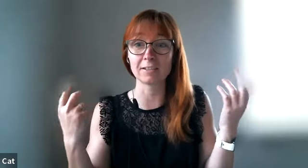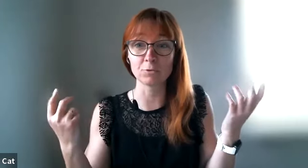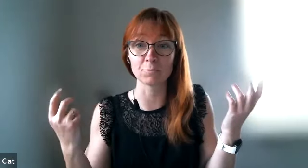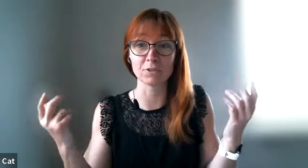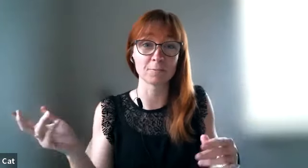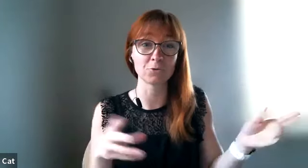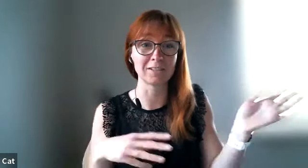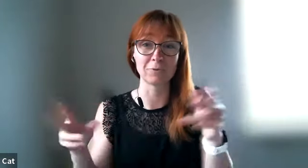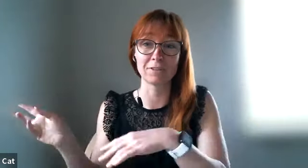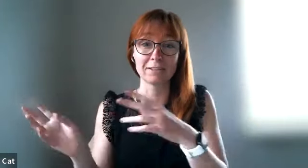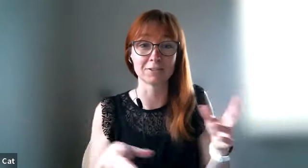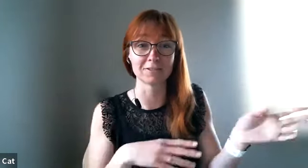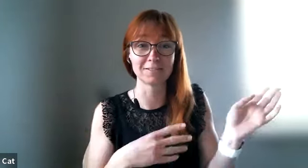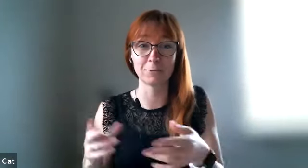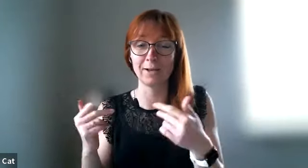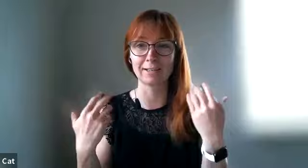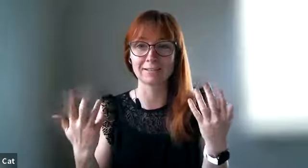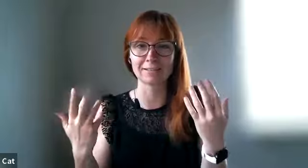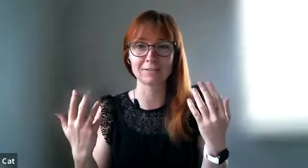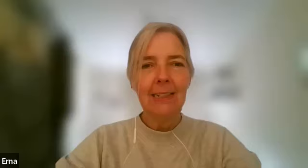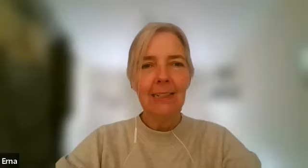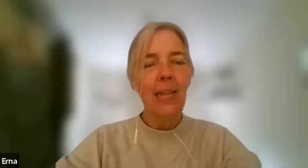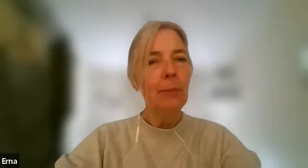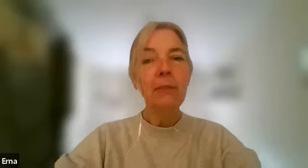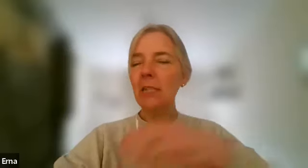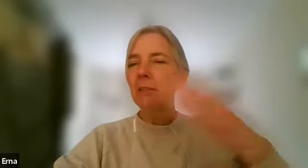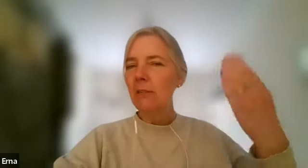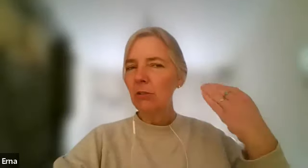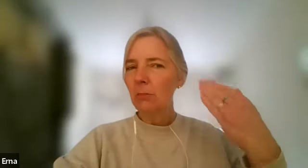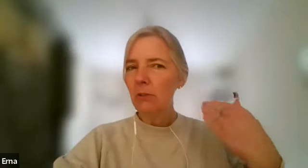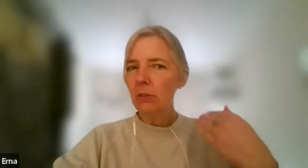notes because i'm doing everything else yeah exactly hey what's it's in your subconscious